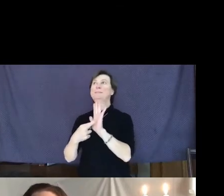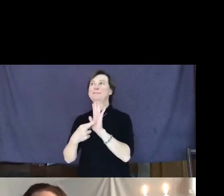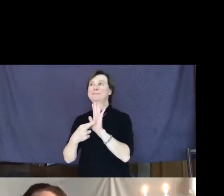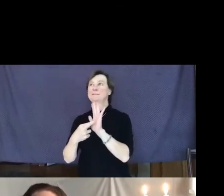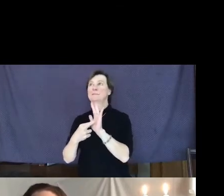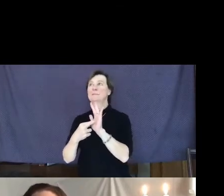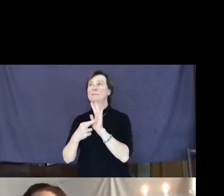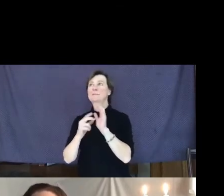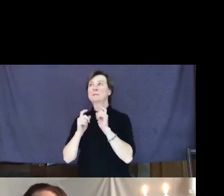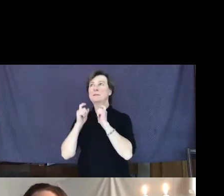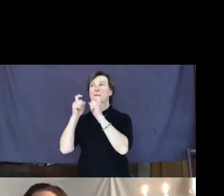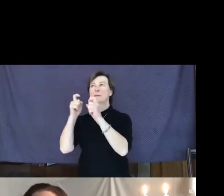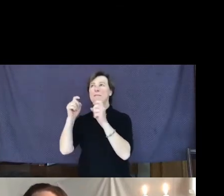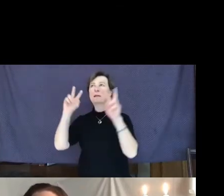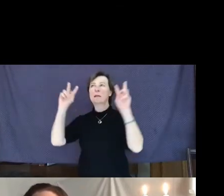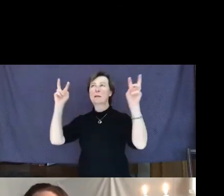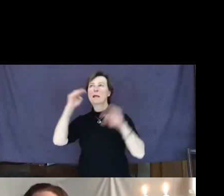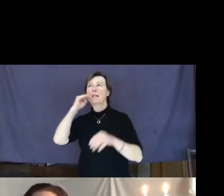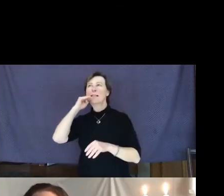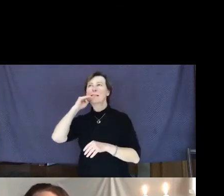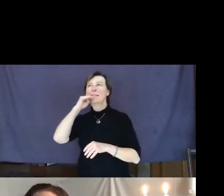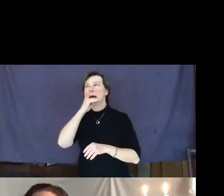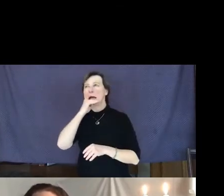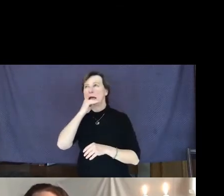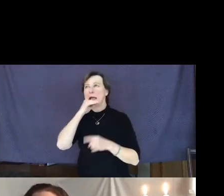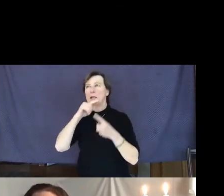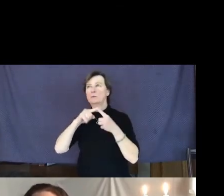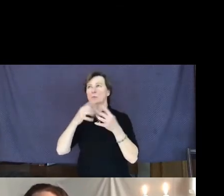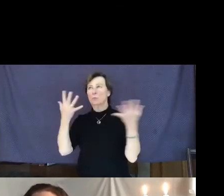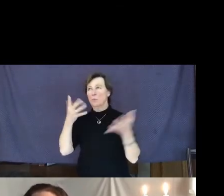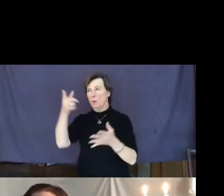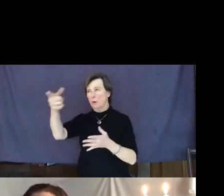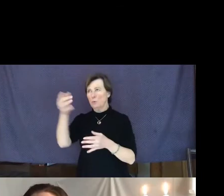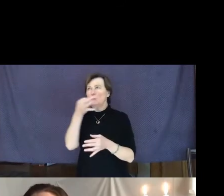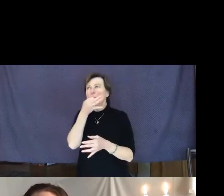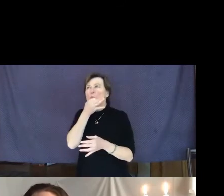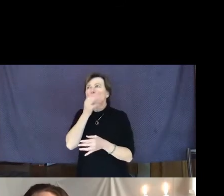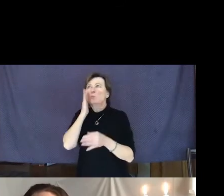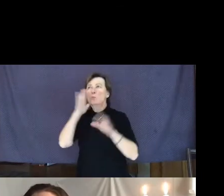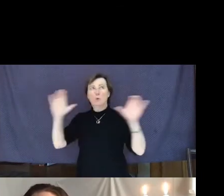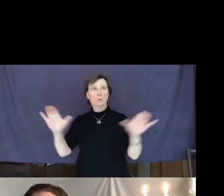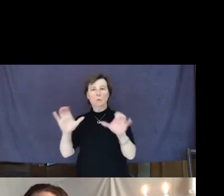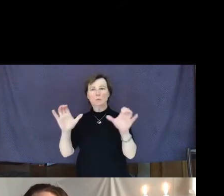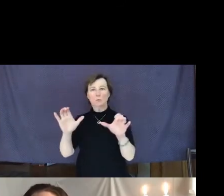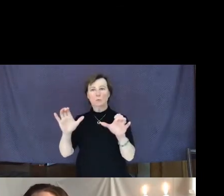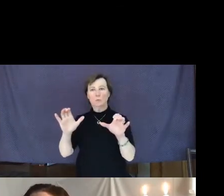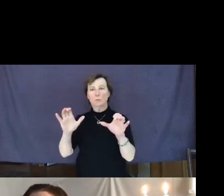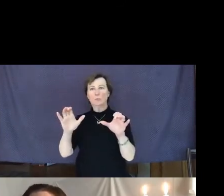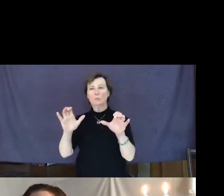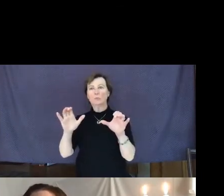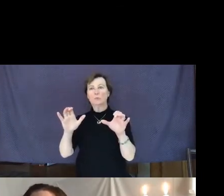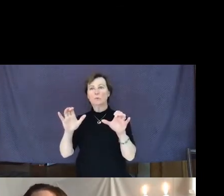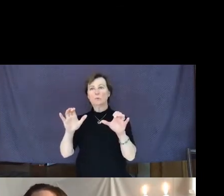to what you are about to do. Men, you'll have to go over us